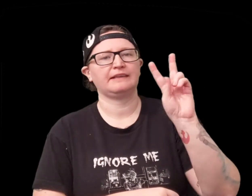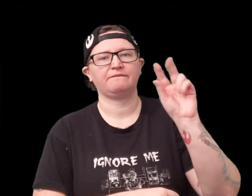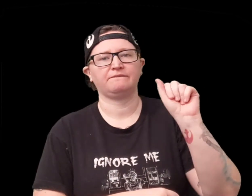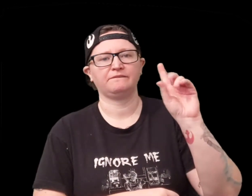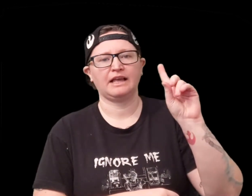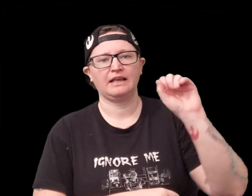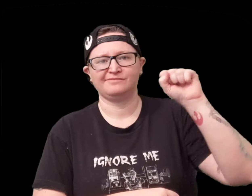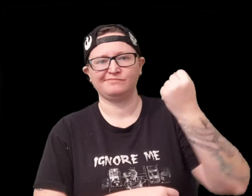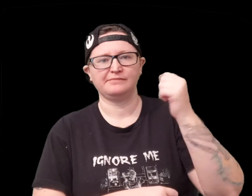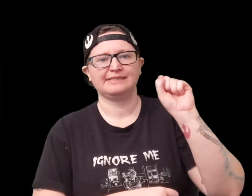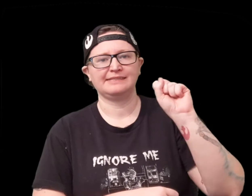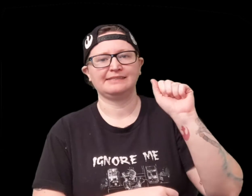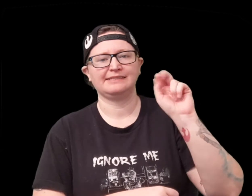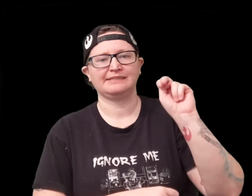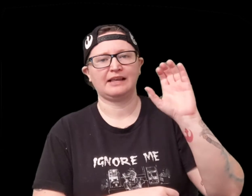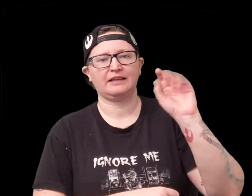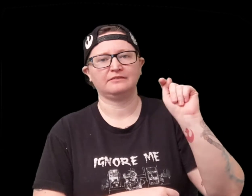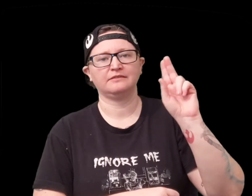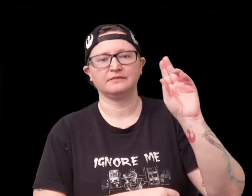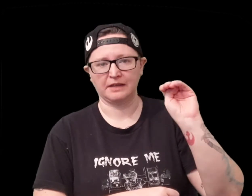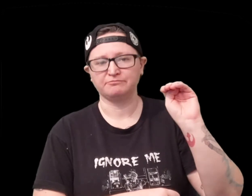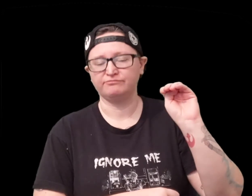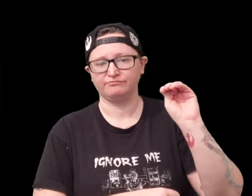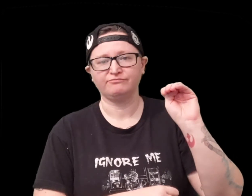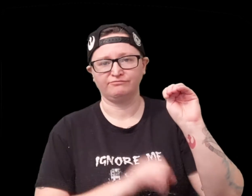This is made by Sivad's Sanctum.